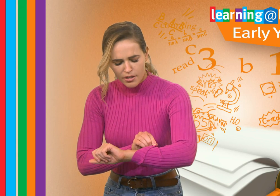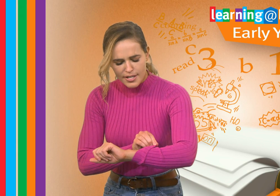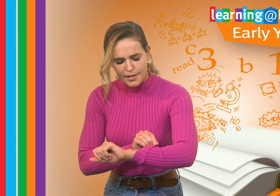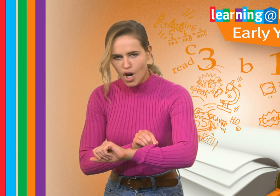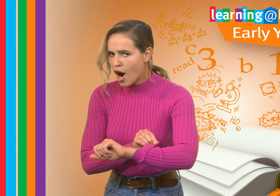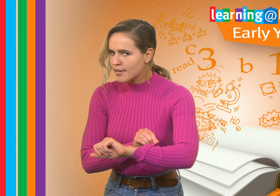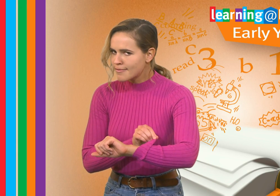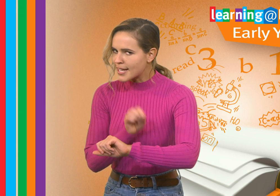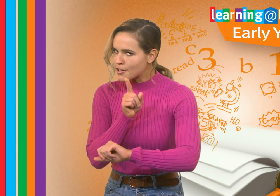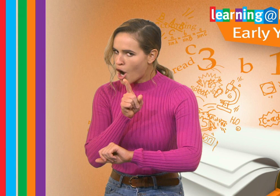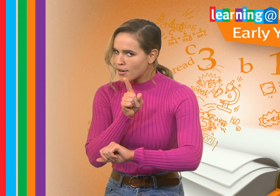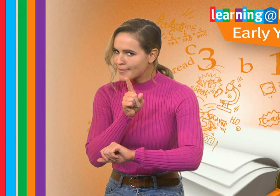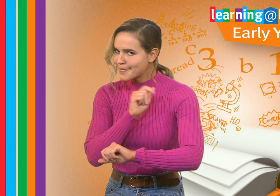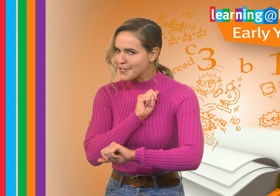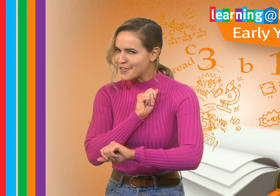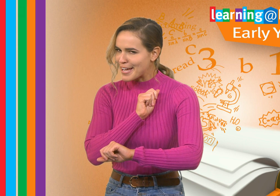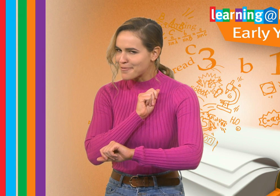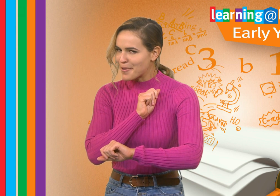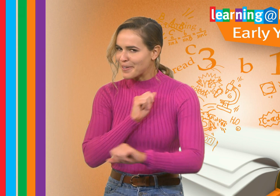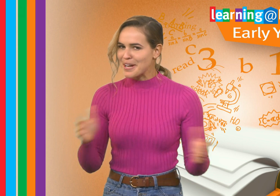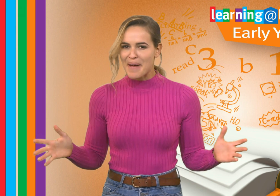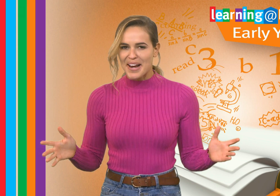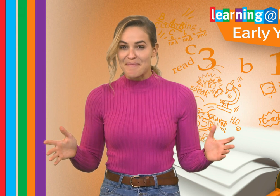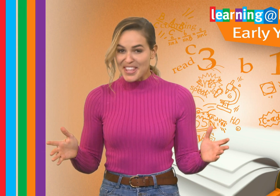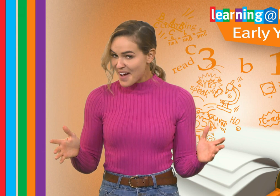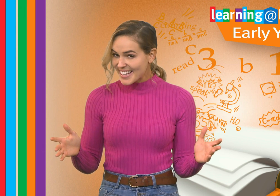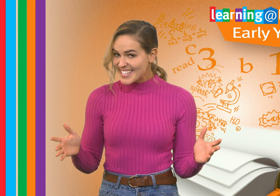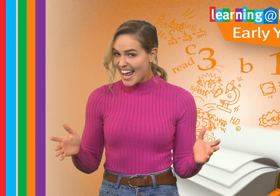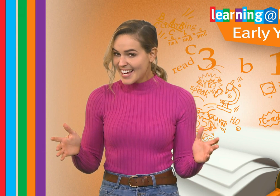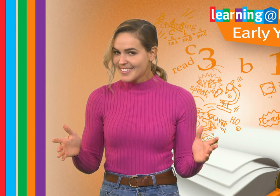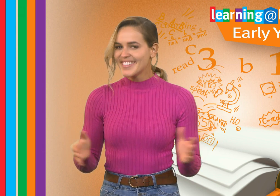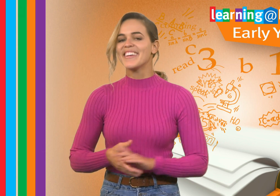Tick-tock, tick-tock. Can you guess what we’ll learn in Maths today?